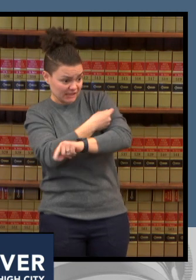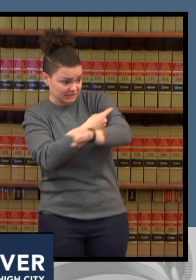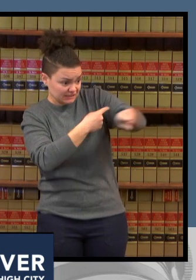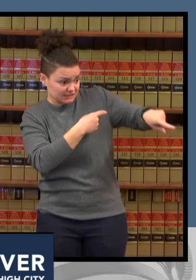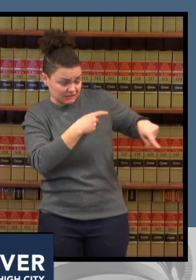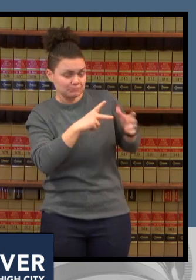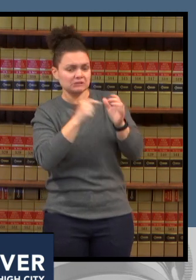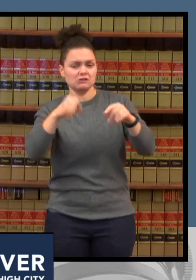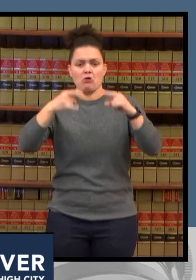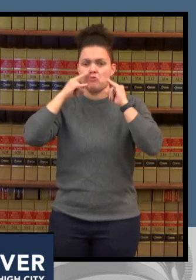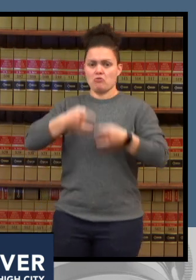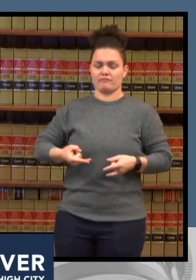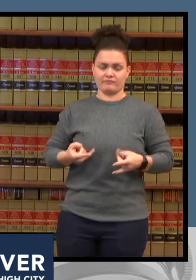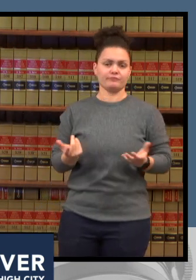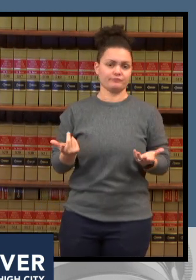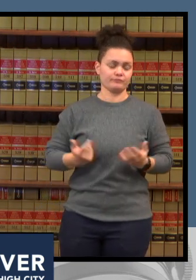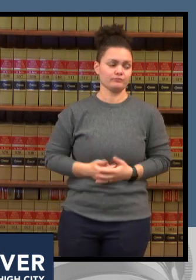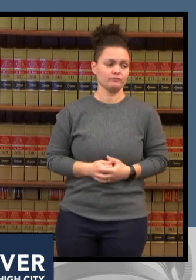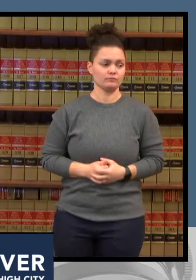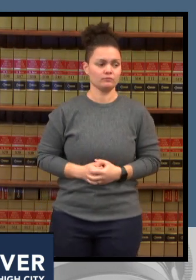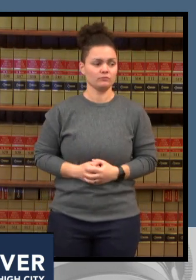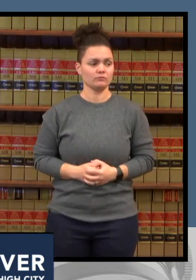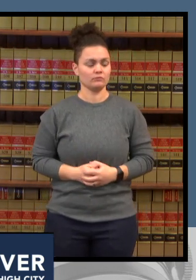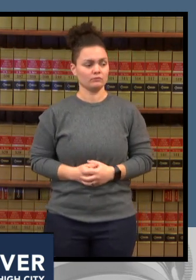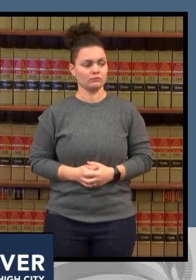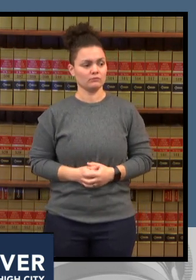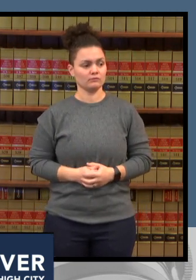there's an easy way to apply to the department of public health and environment